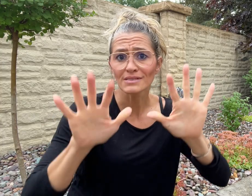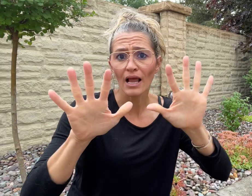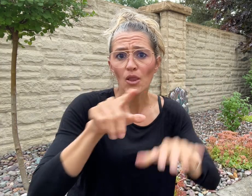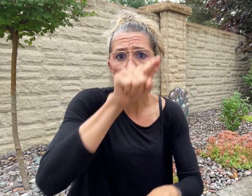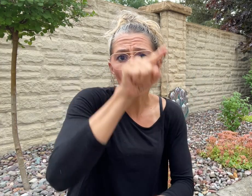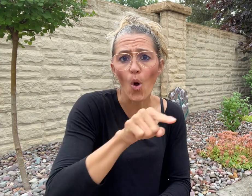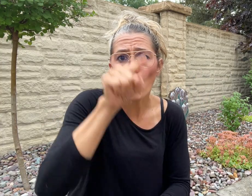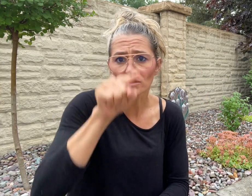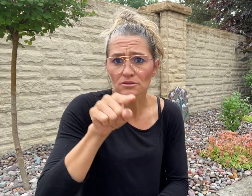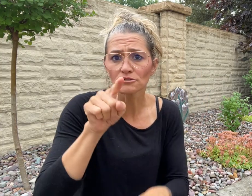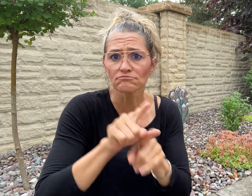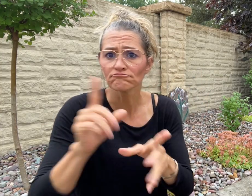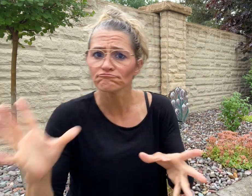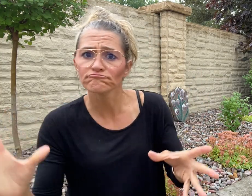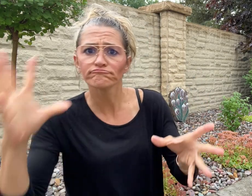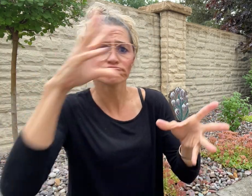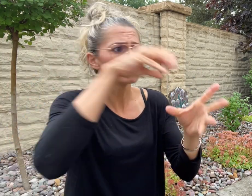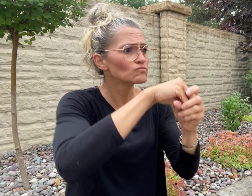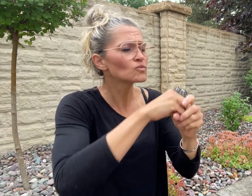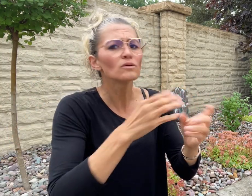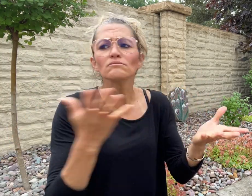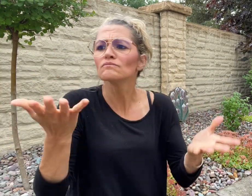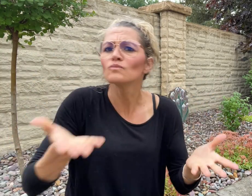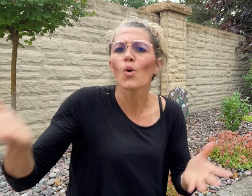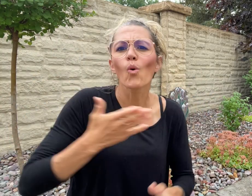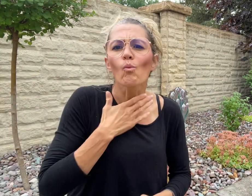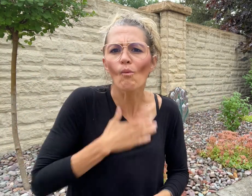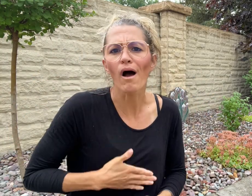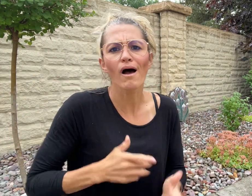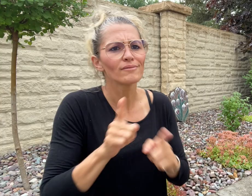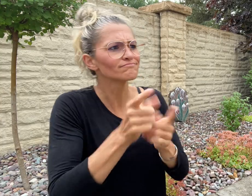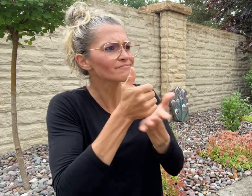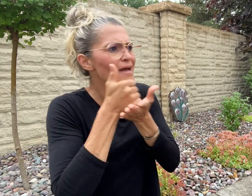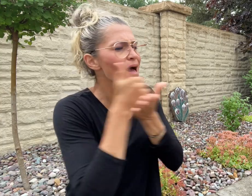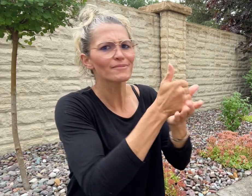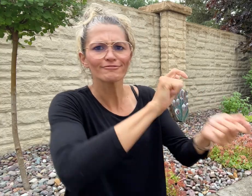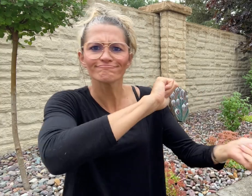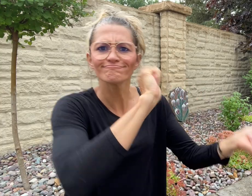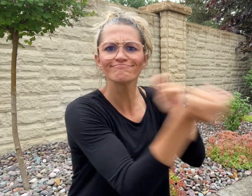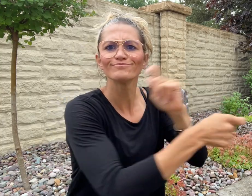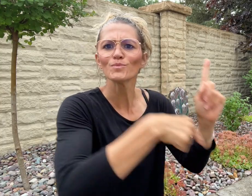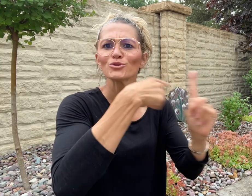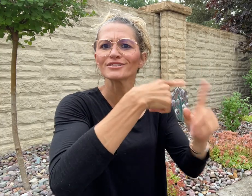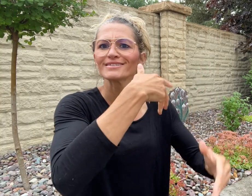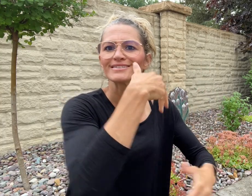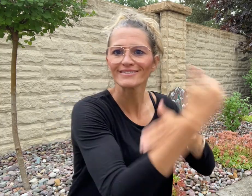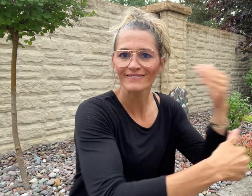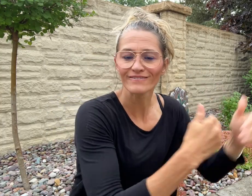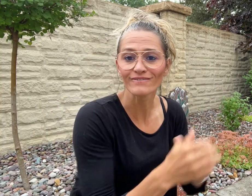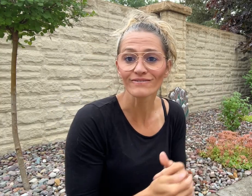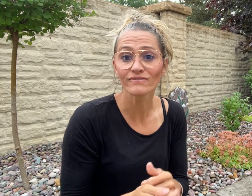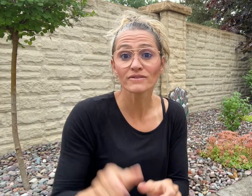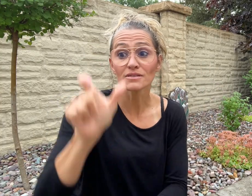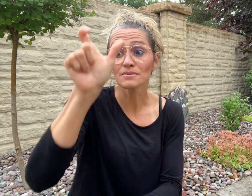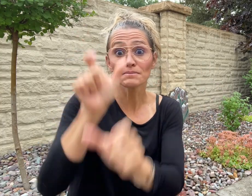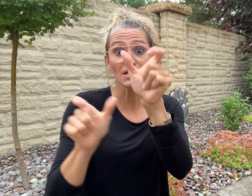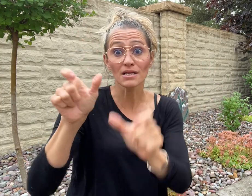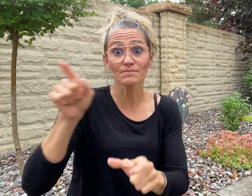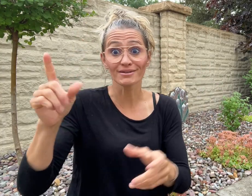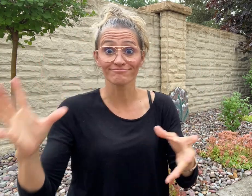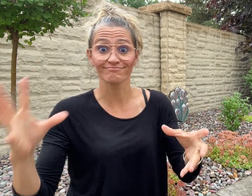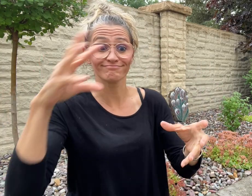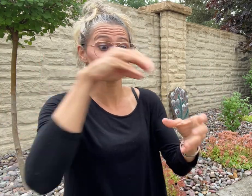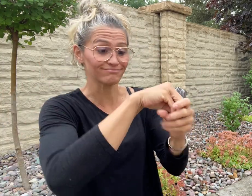to make a difference. Fellows contribute to the future